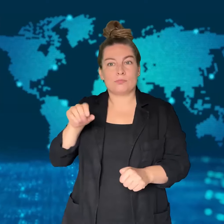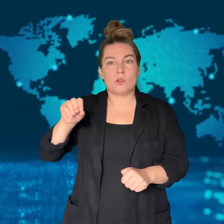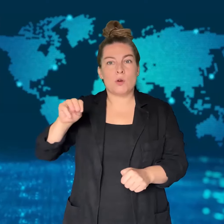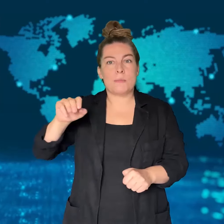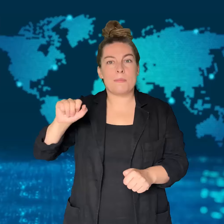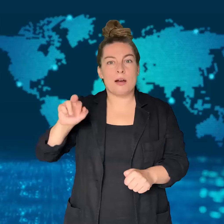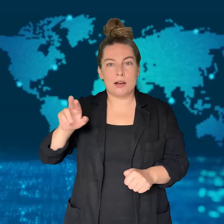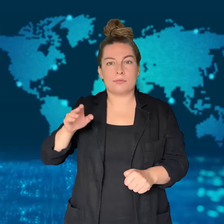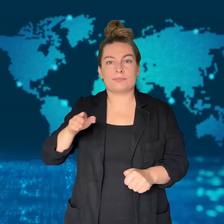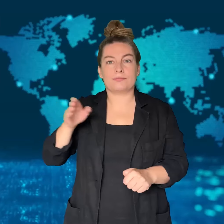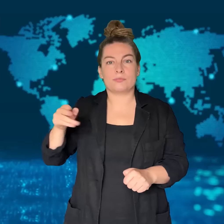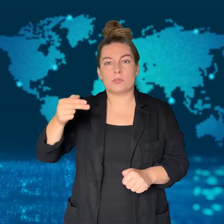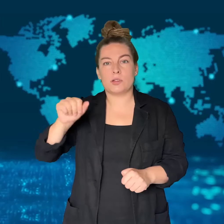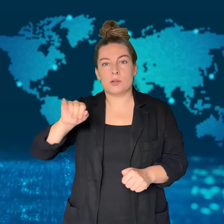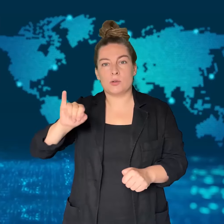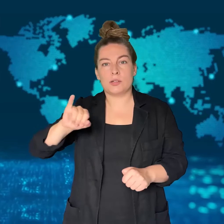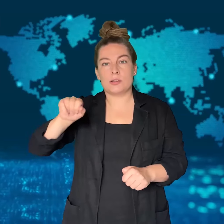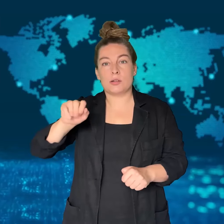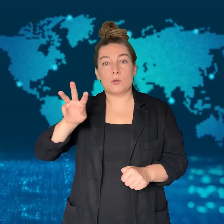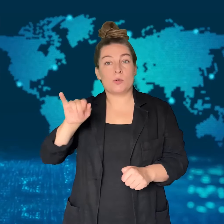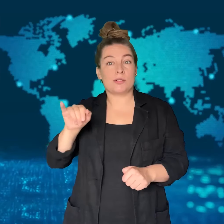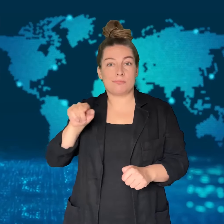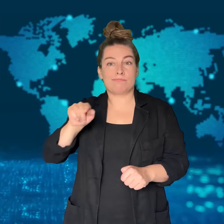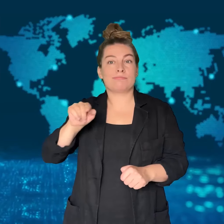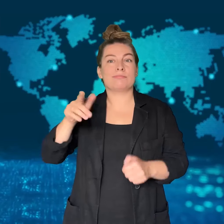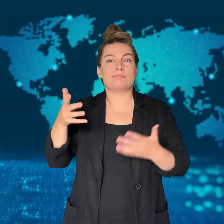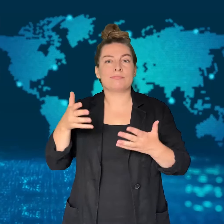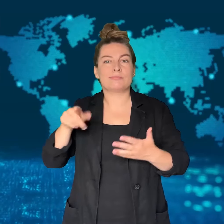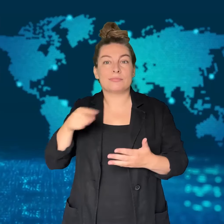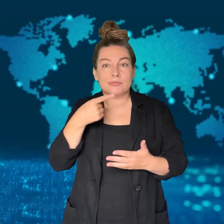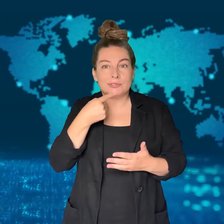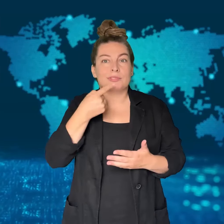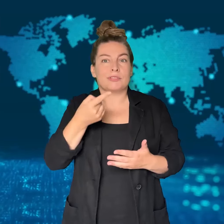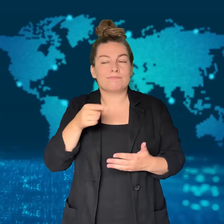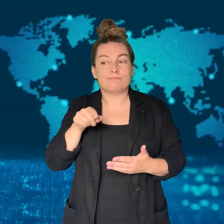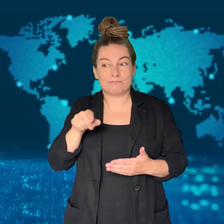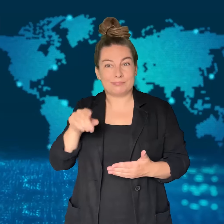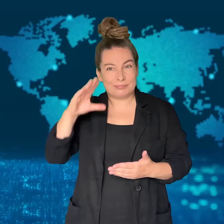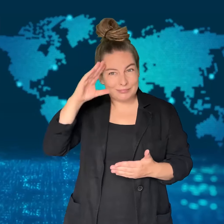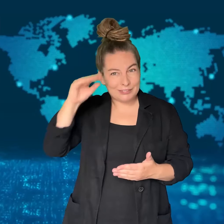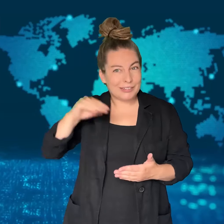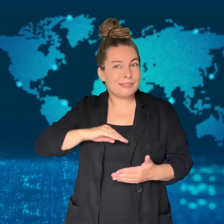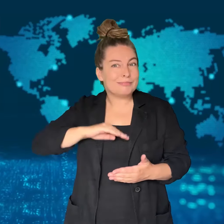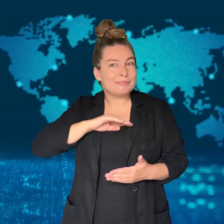the head of the Directorate of State Security